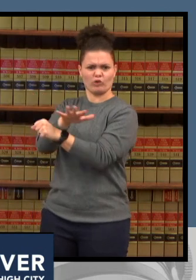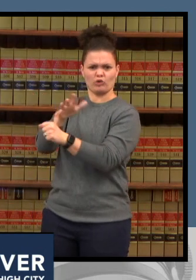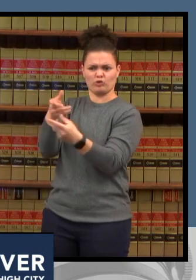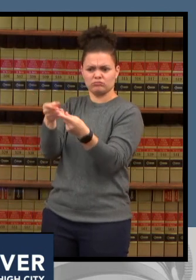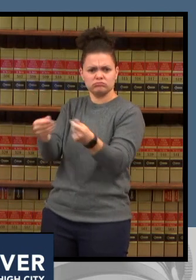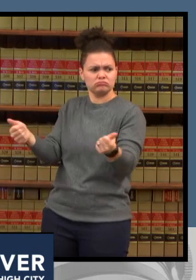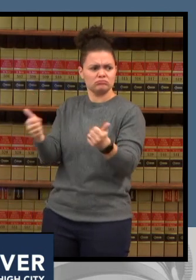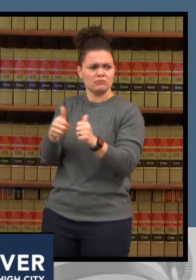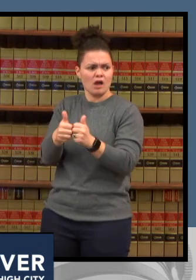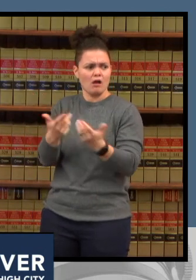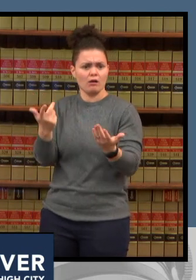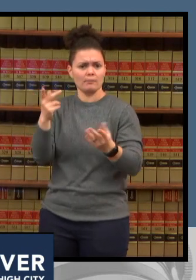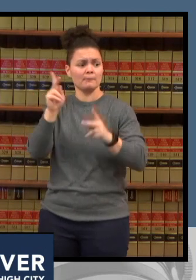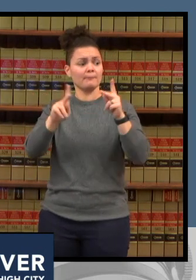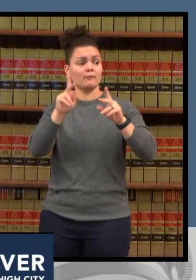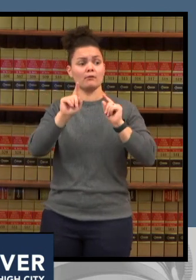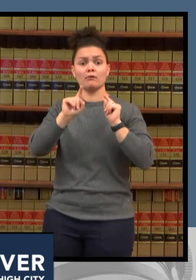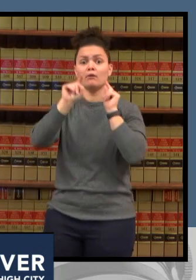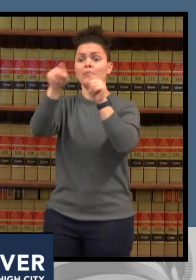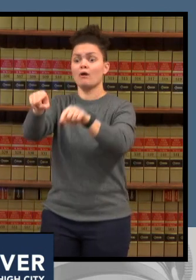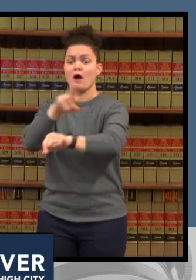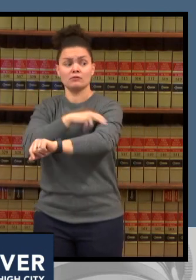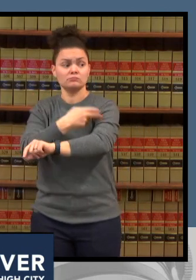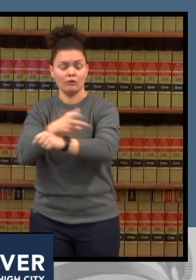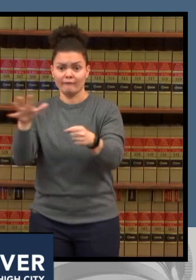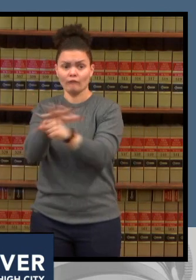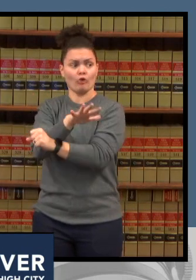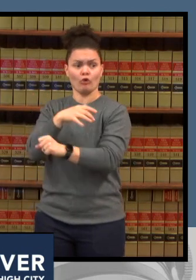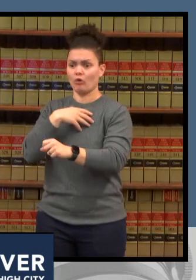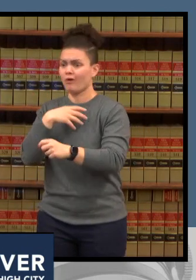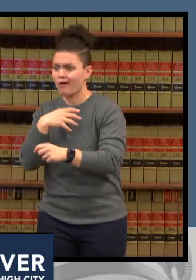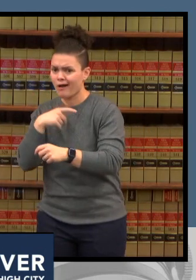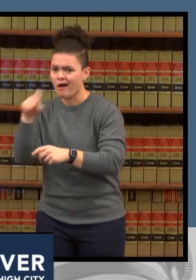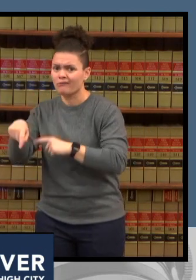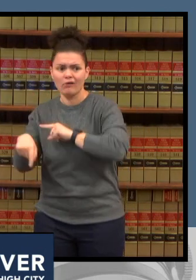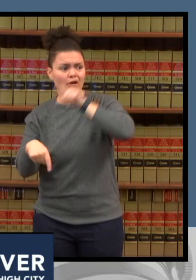hospitals outside the denver area or if you're having if the emergency rooms are having to go on